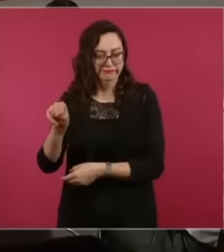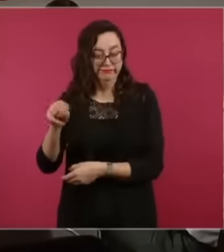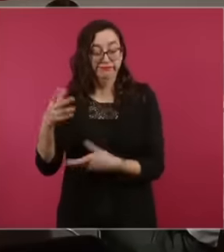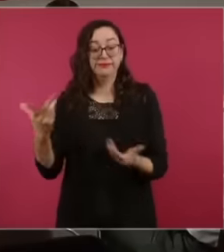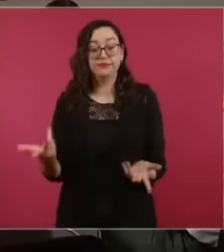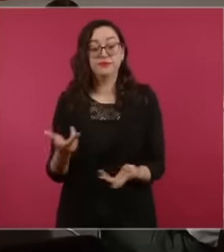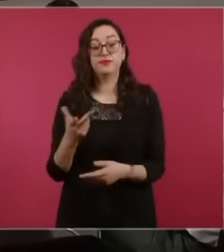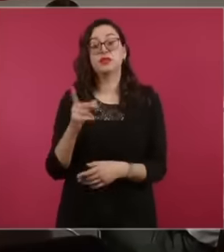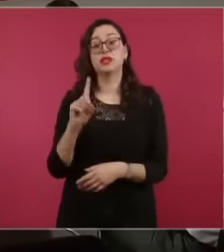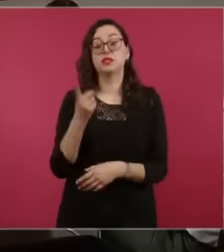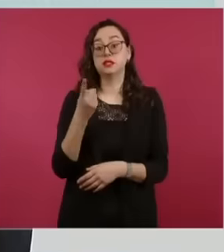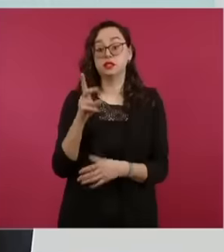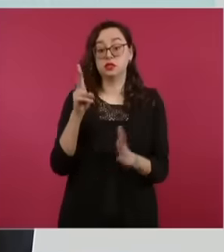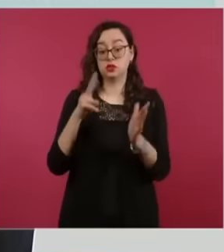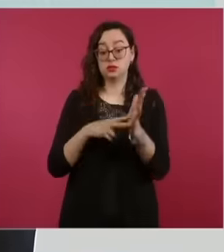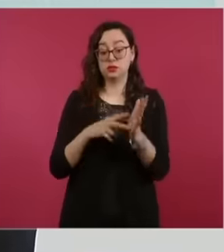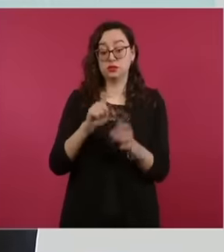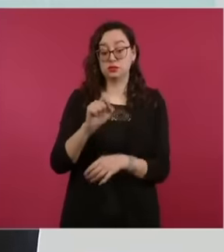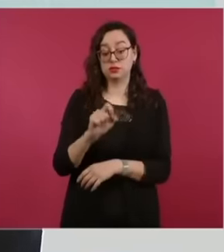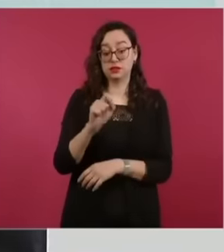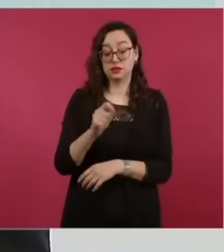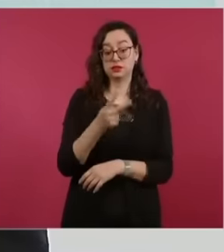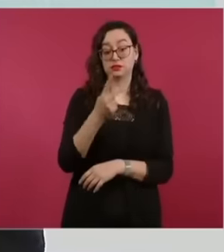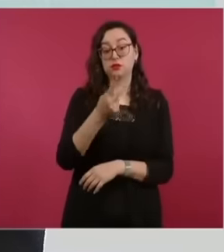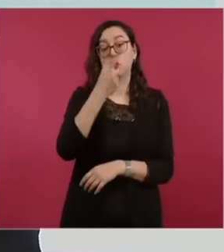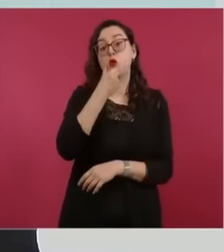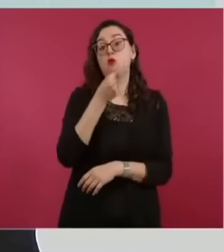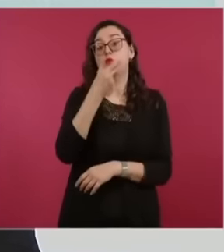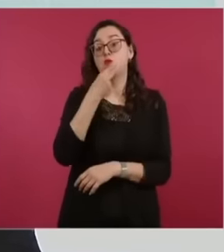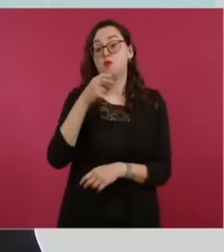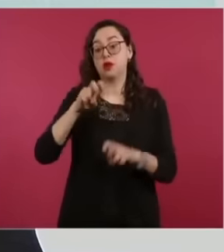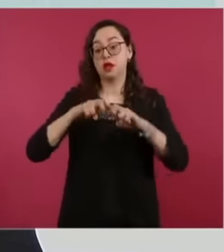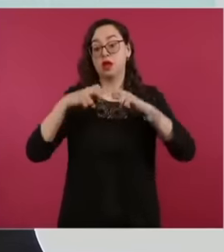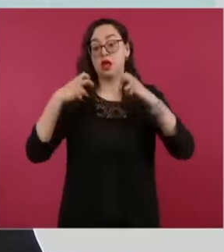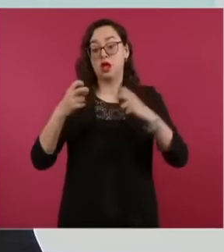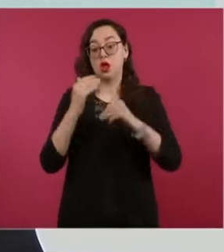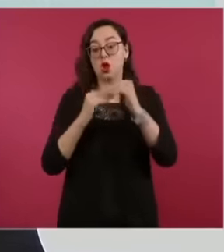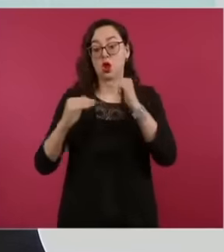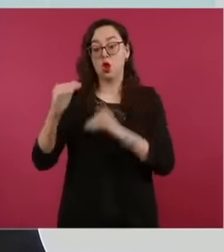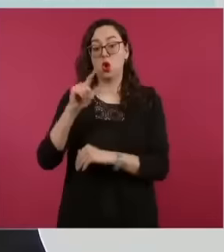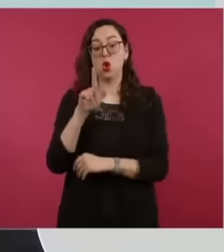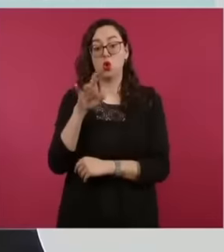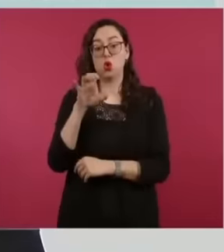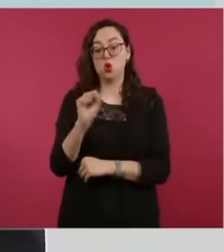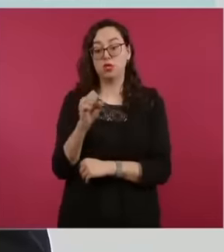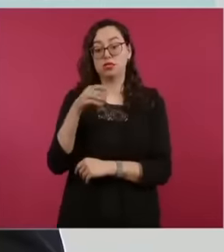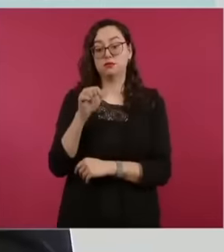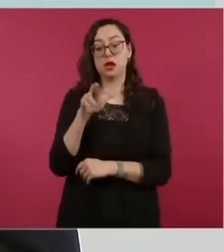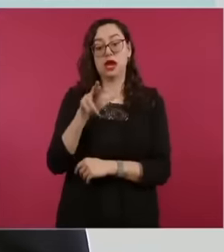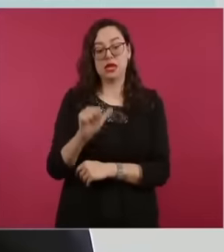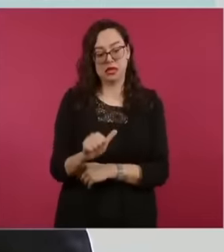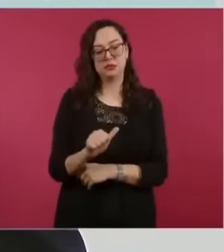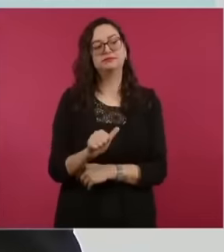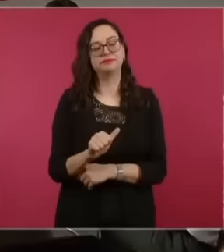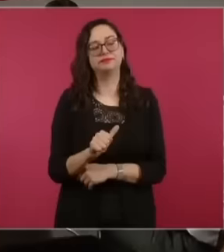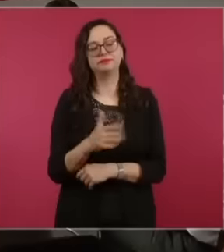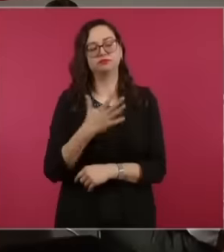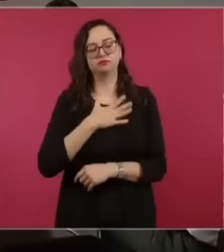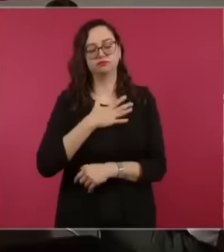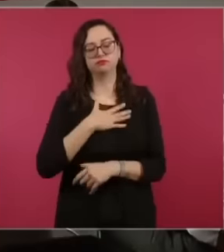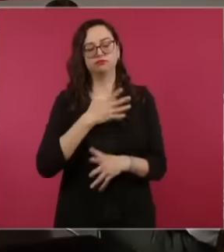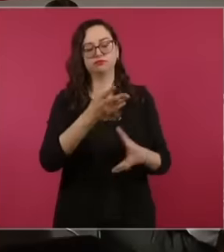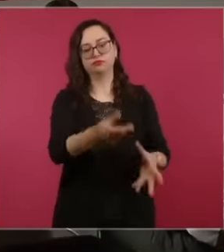2022, Minister Luis María Aguilar Morales endorsed the company's request to bring